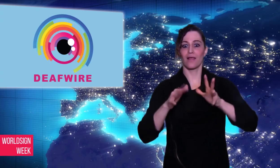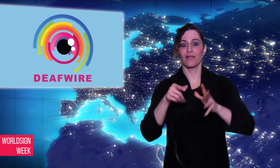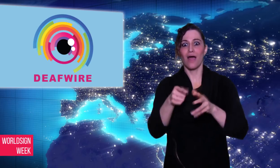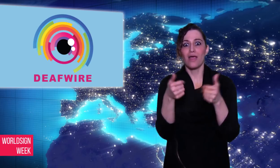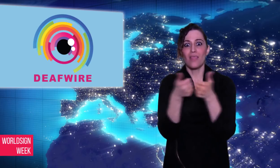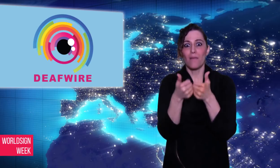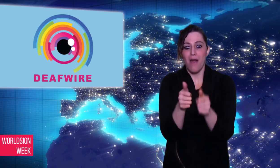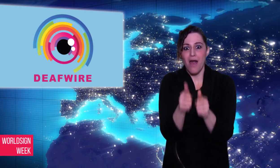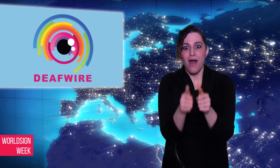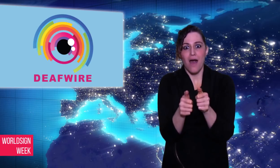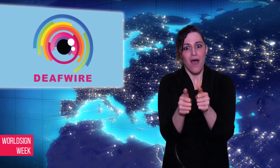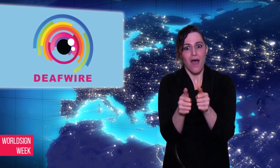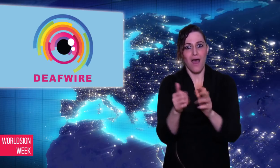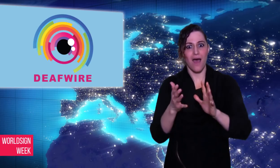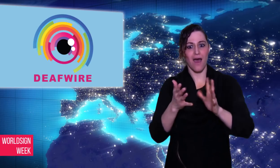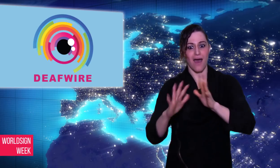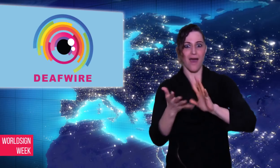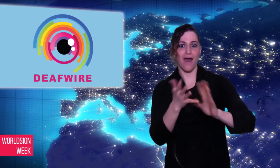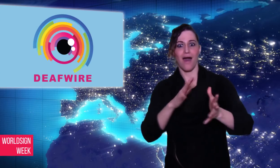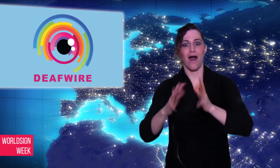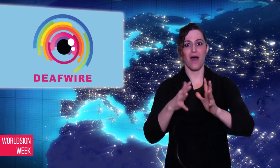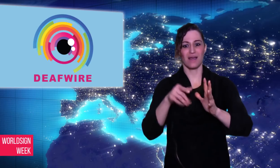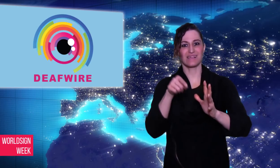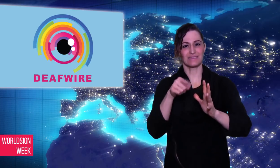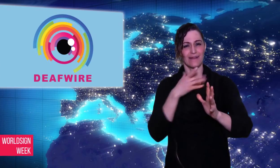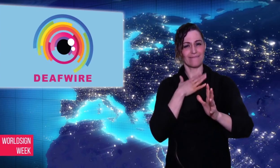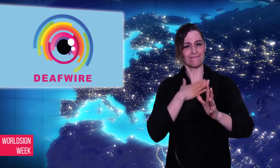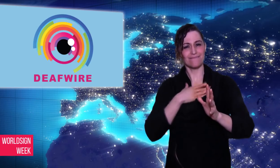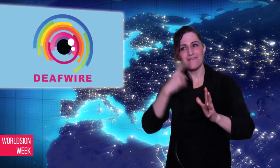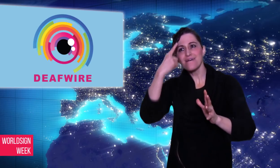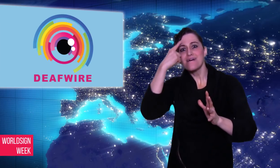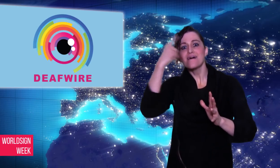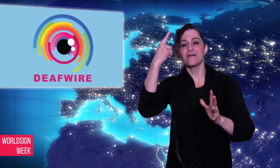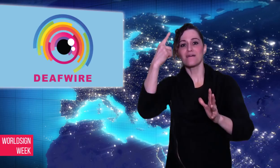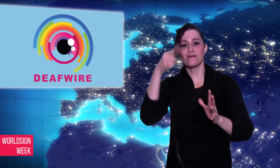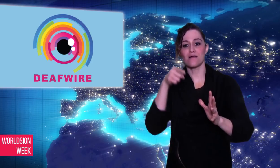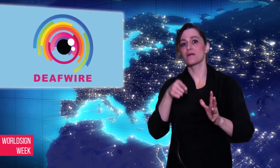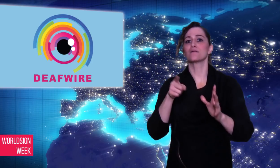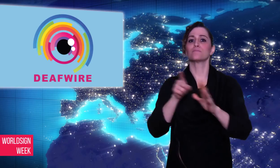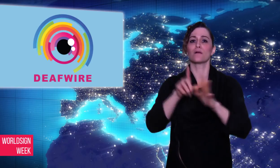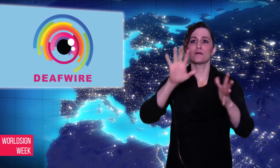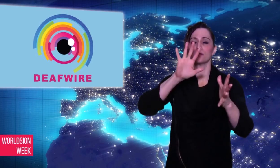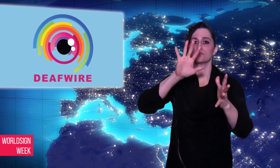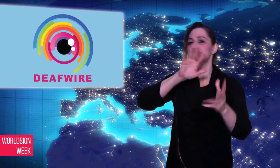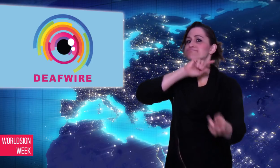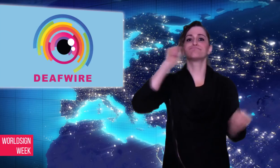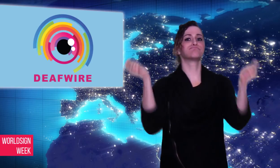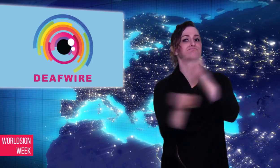the company’s founder, wants this